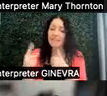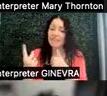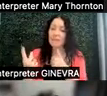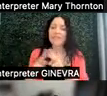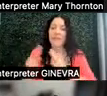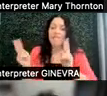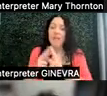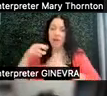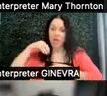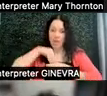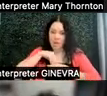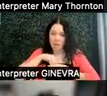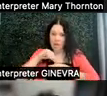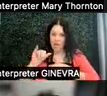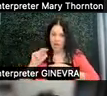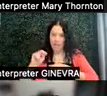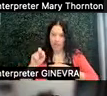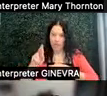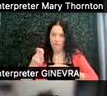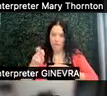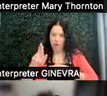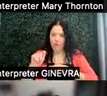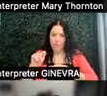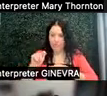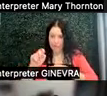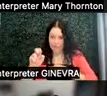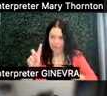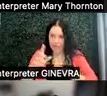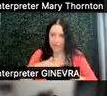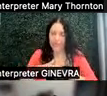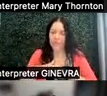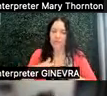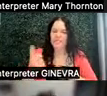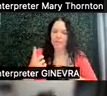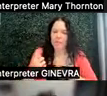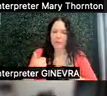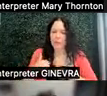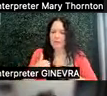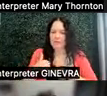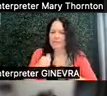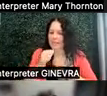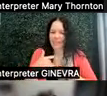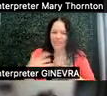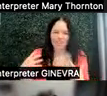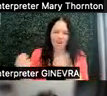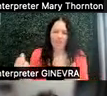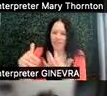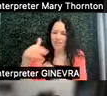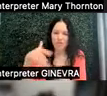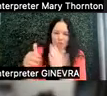It may be somebody who doesn't have, or doesn't feel confident in their social skills, or doesn't